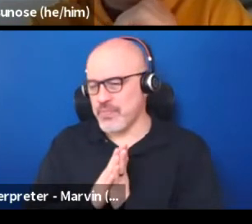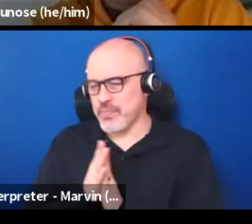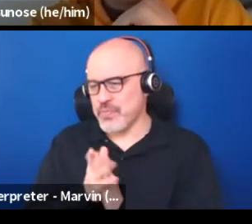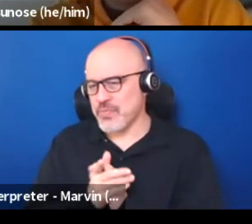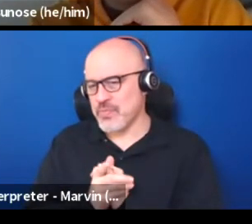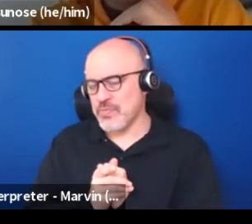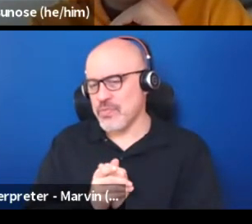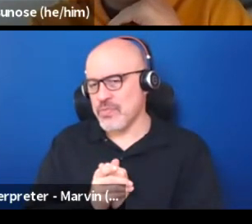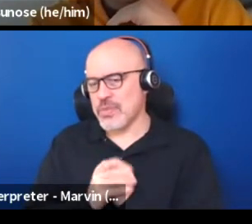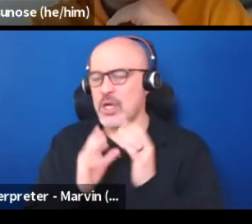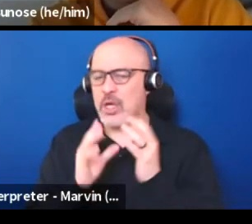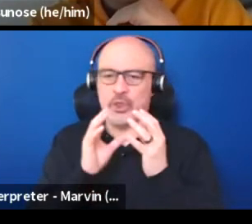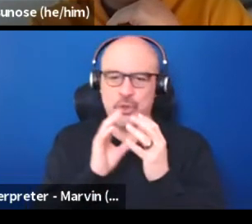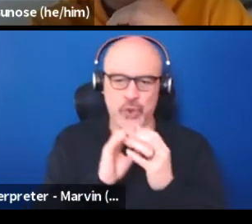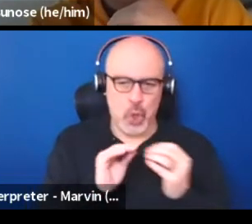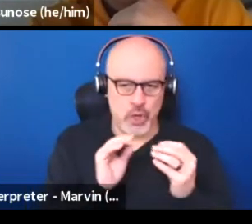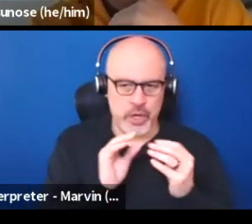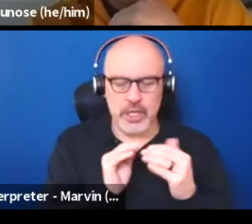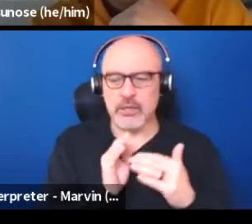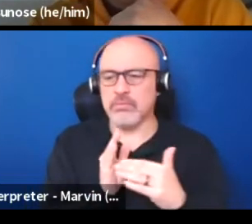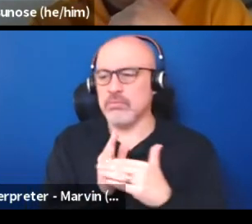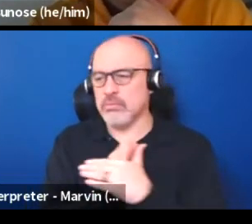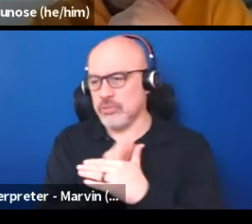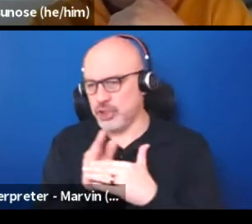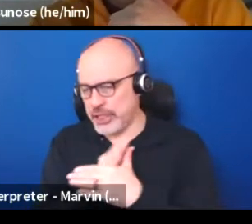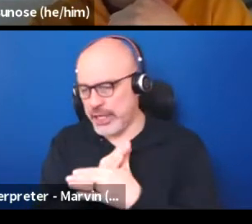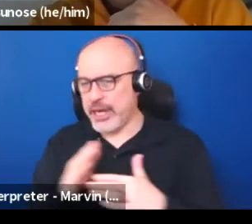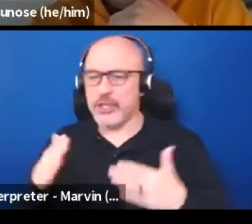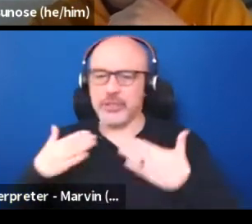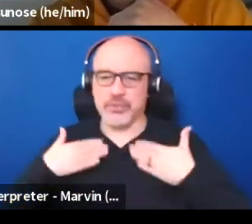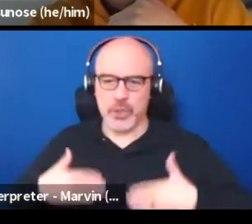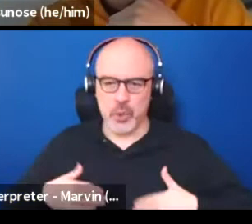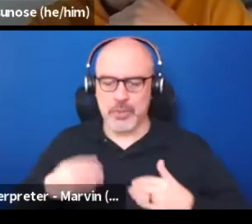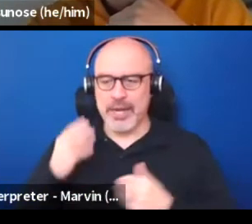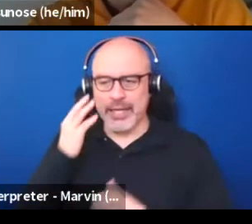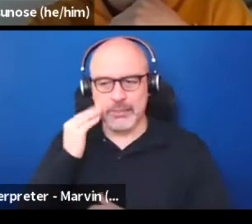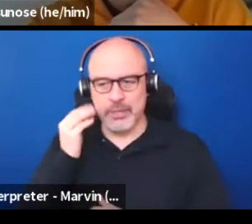theater shares human experience, theater is collaborative